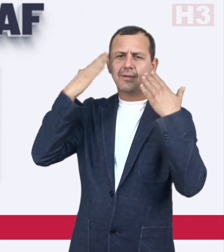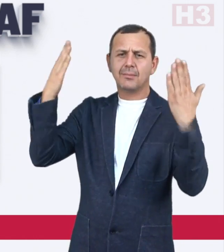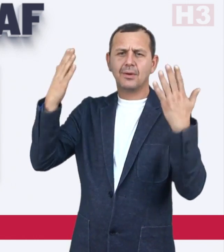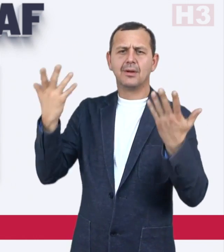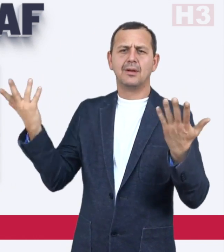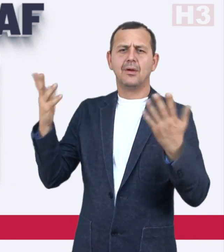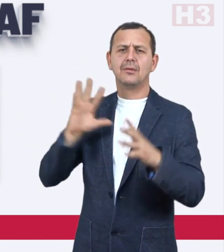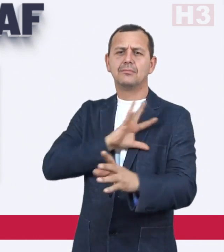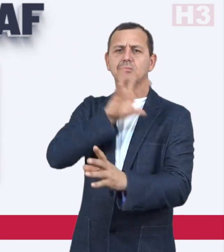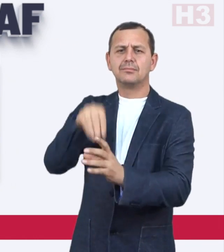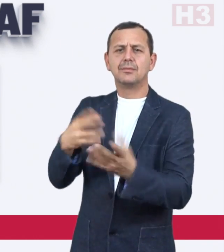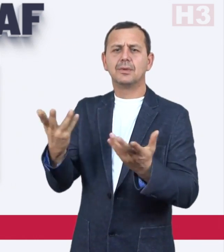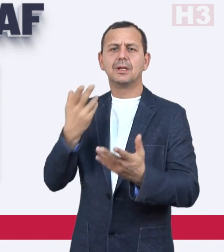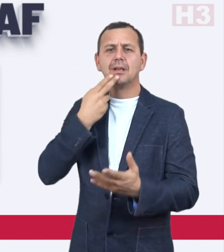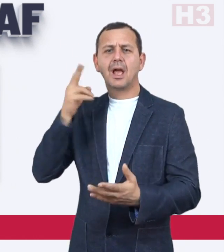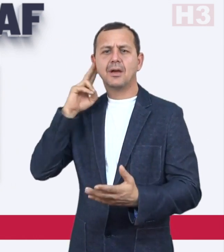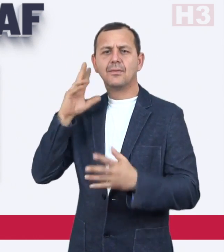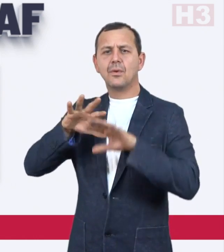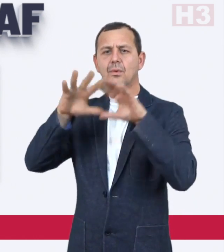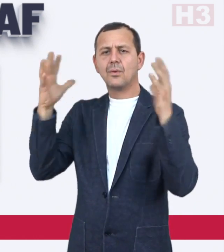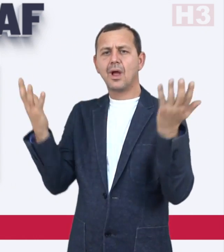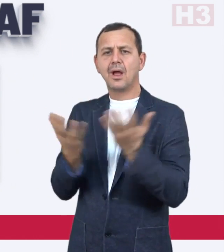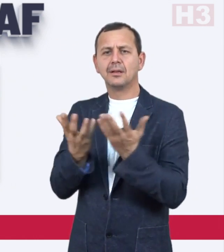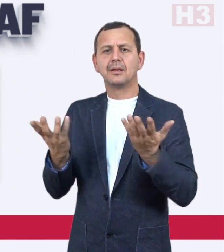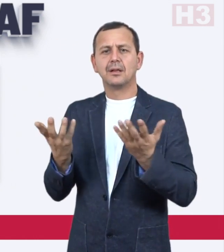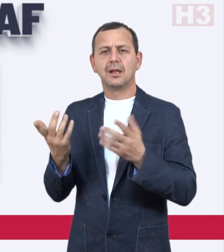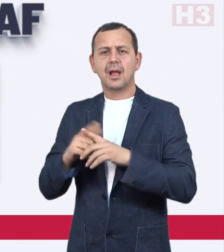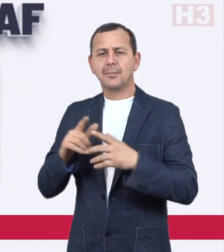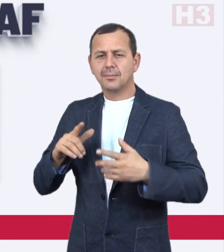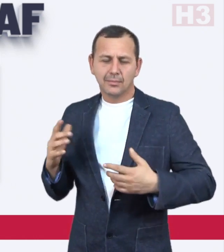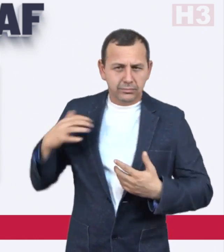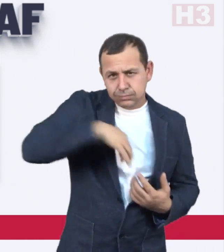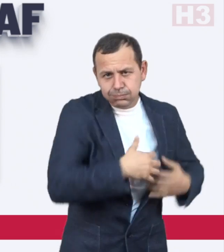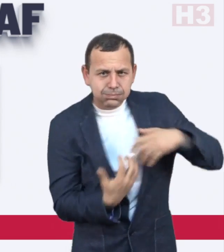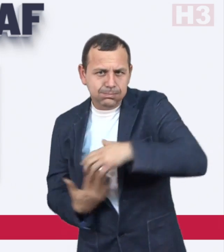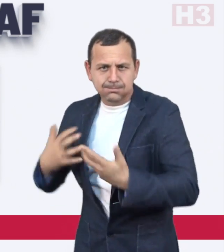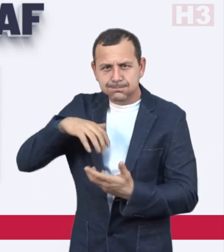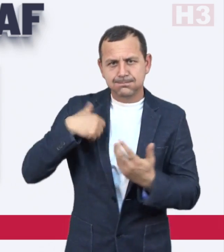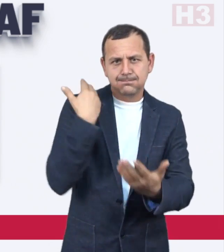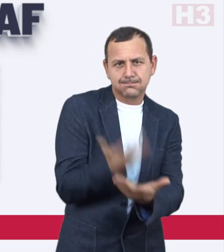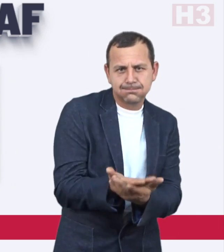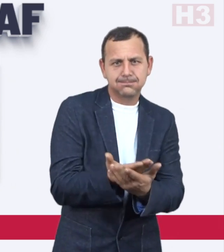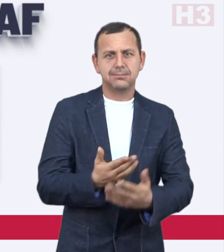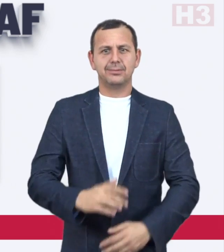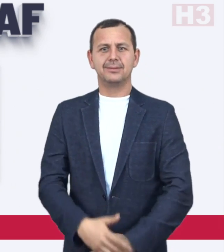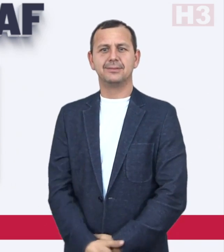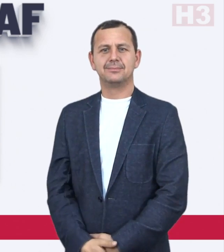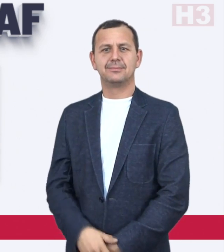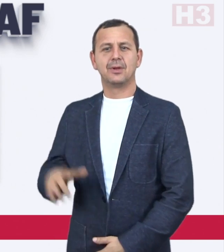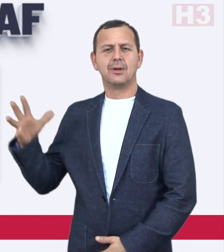the deaf world for his wrestling. He has